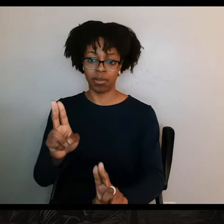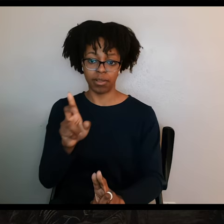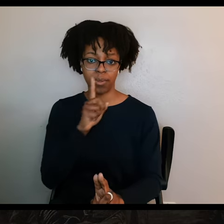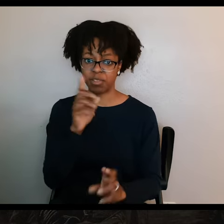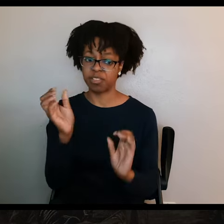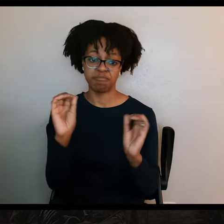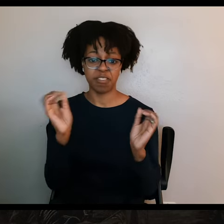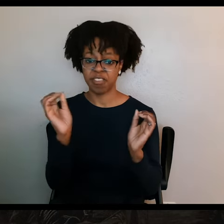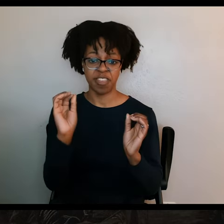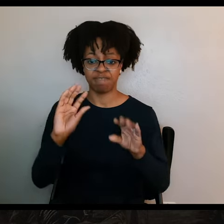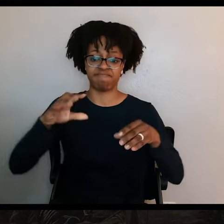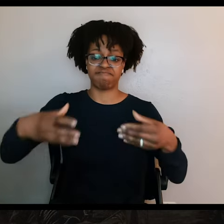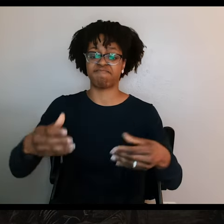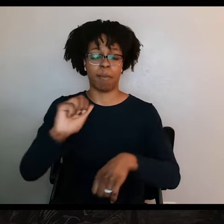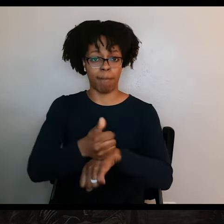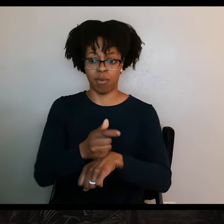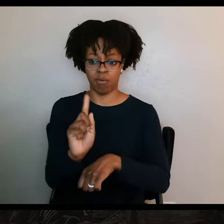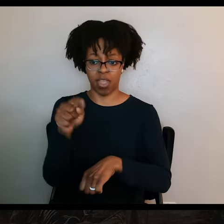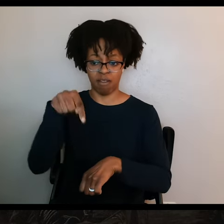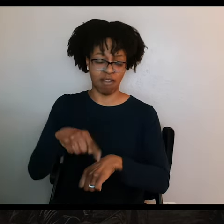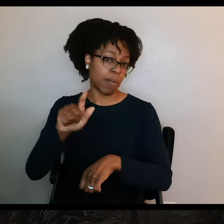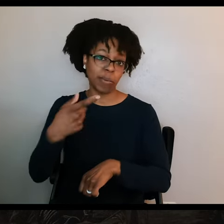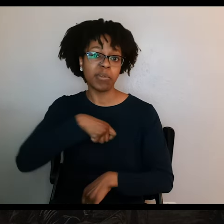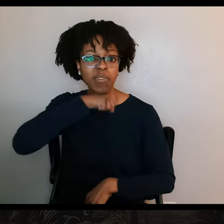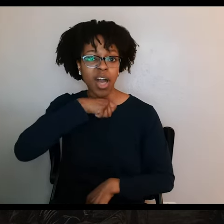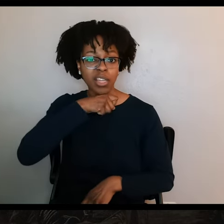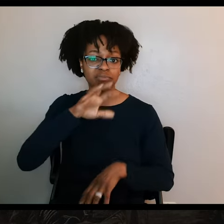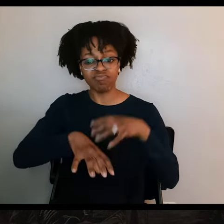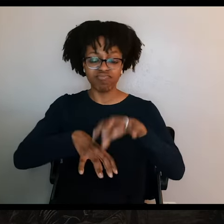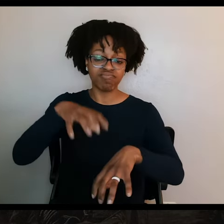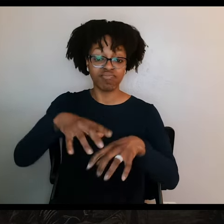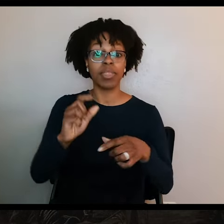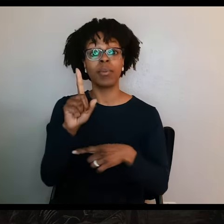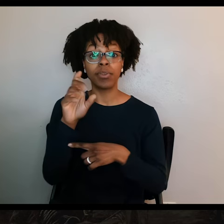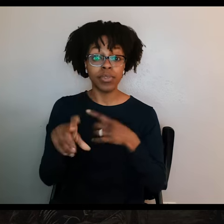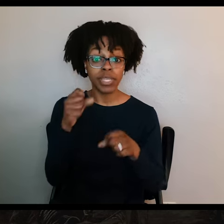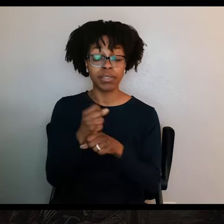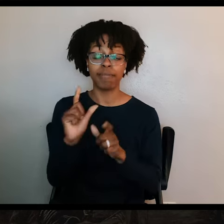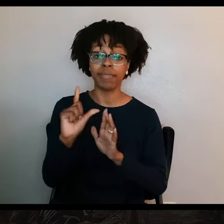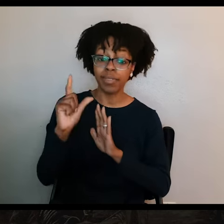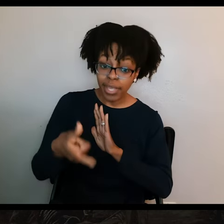except for a giant pile of rocks. Until 1936, fully 100 years later, when the state of Texas